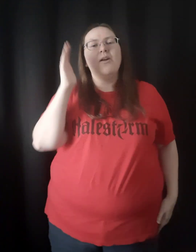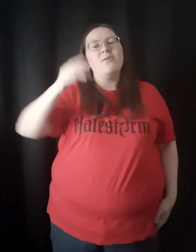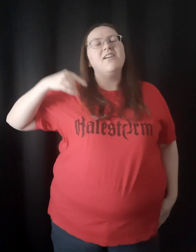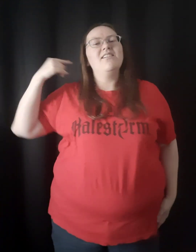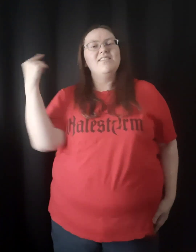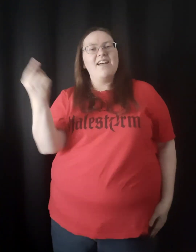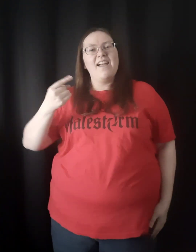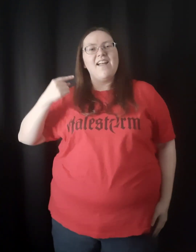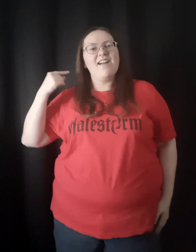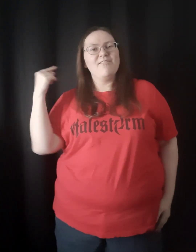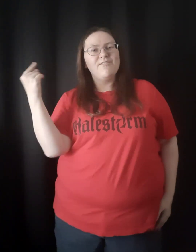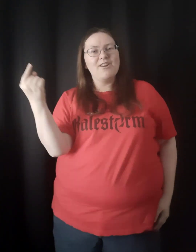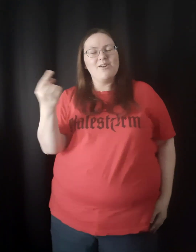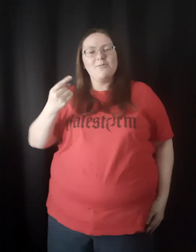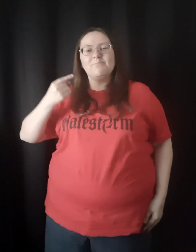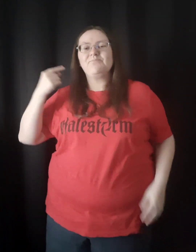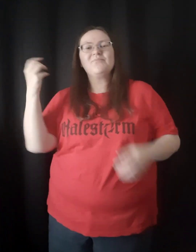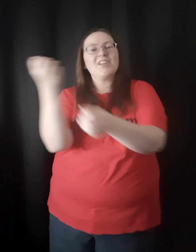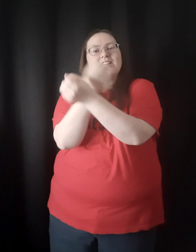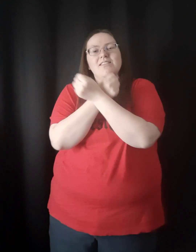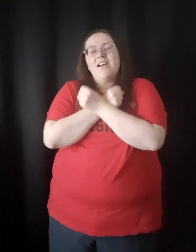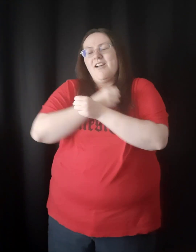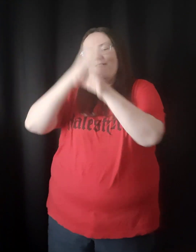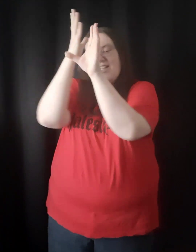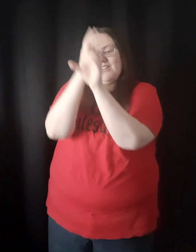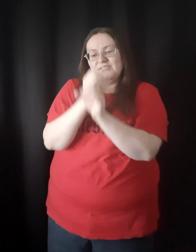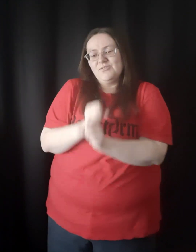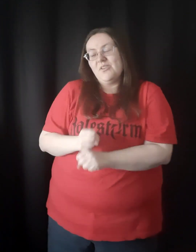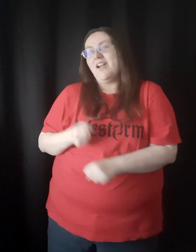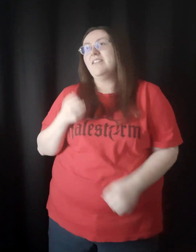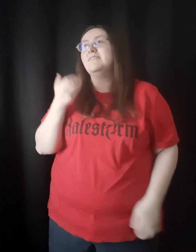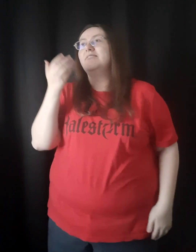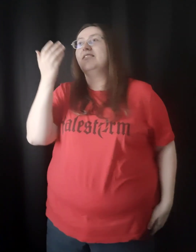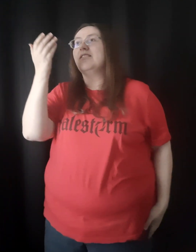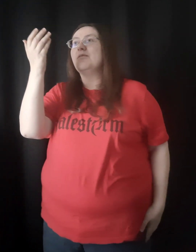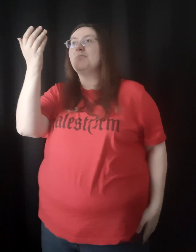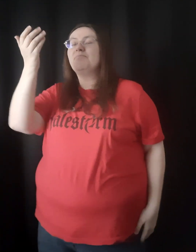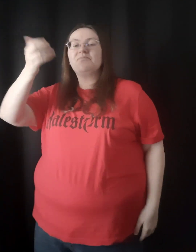I will ever love and trust Him